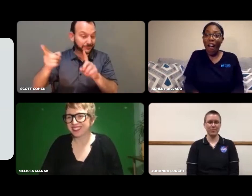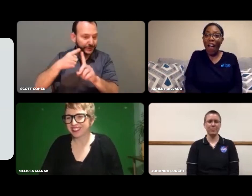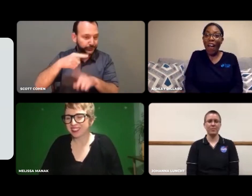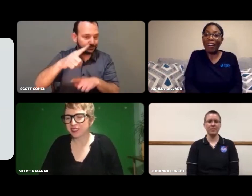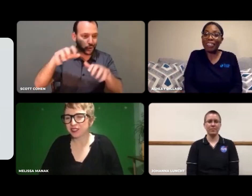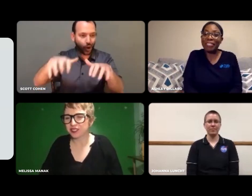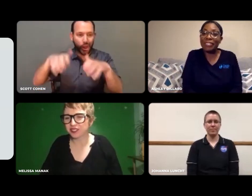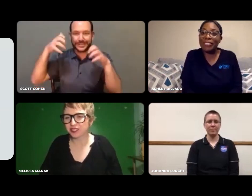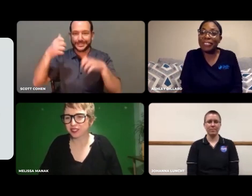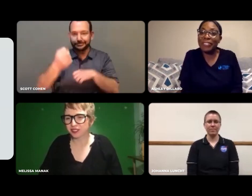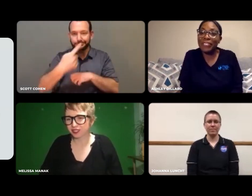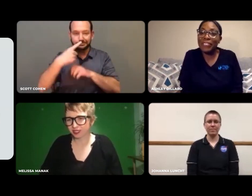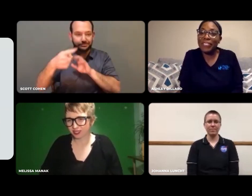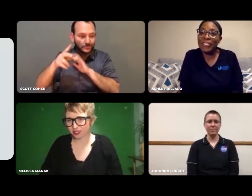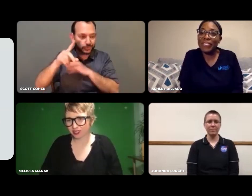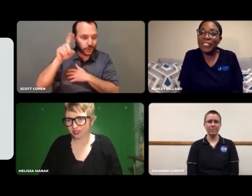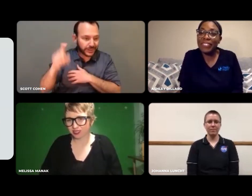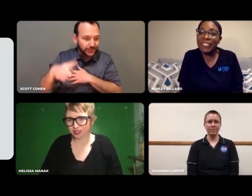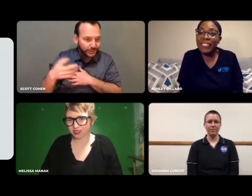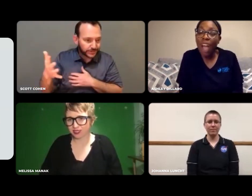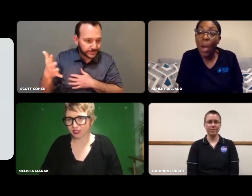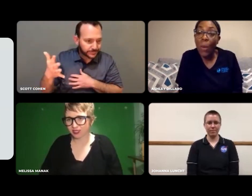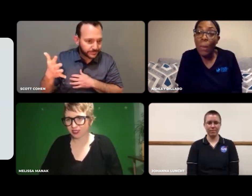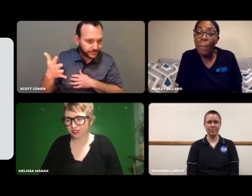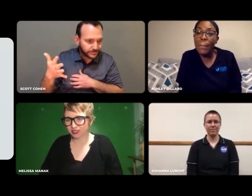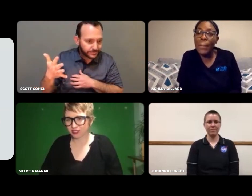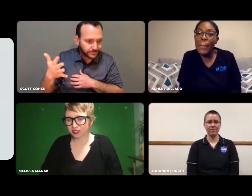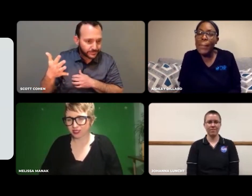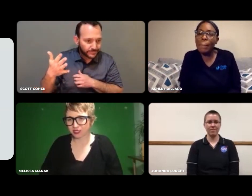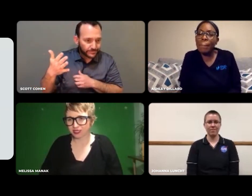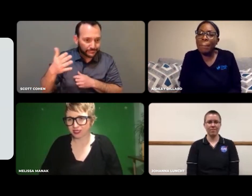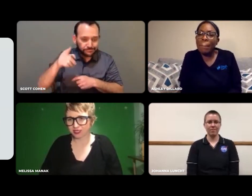I noticed the audience is asking questions: